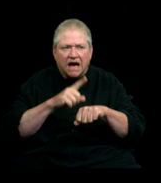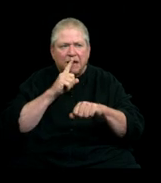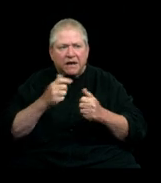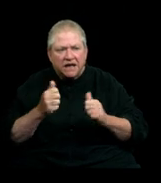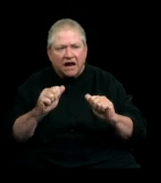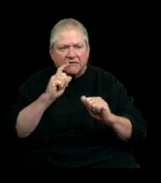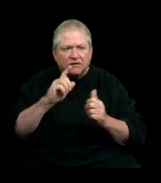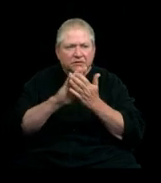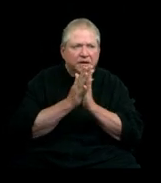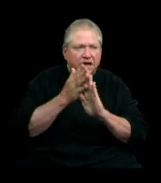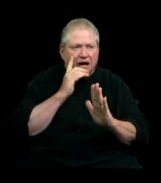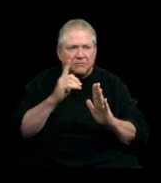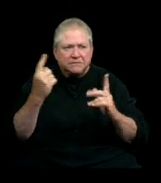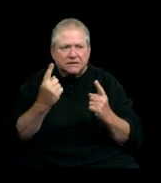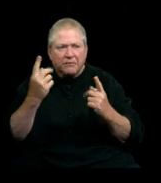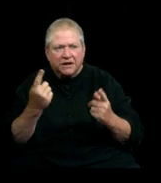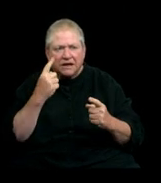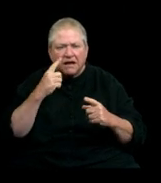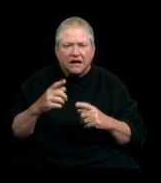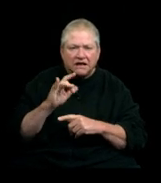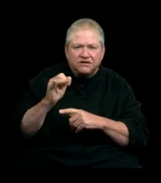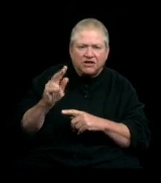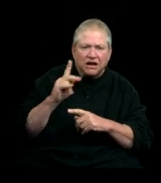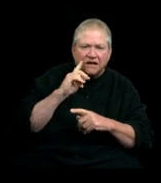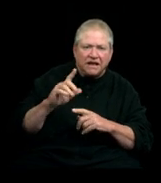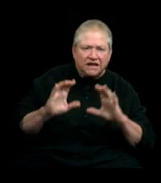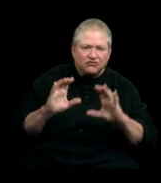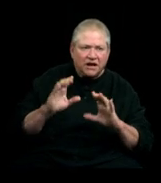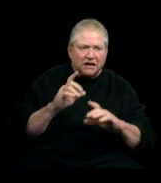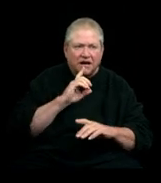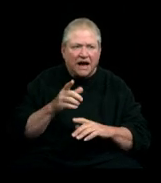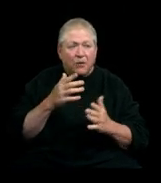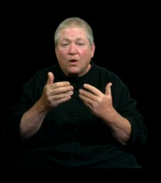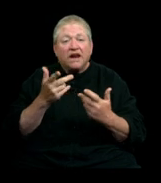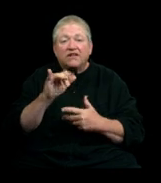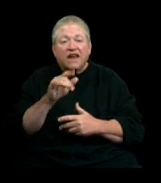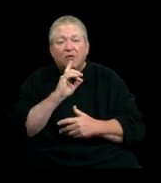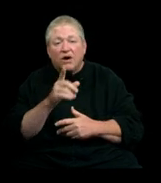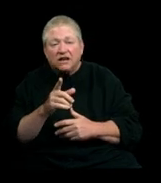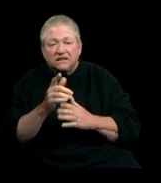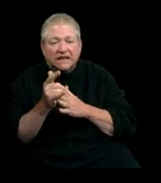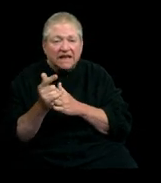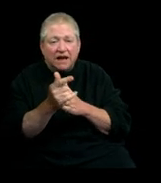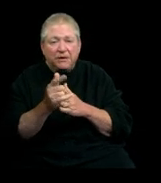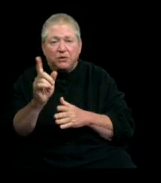[SINGING] junk in the trunk, uh-uh, junk in the trunk... And whatever that was has led me to where I am right now